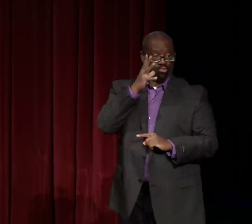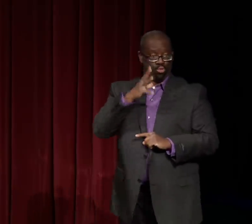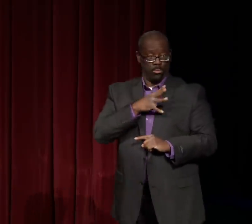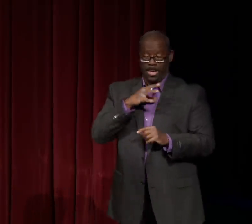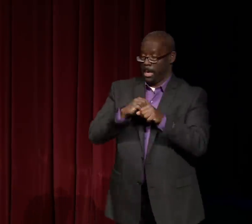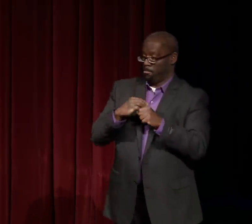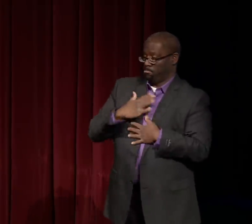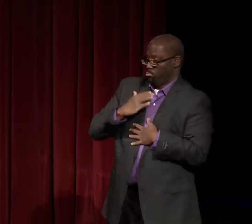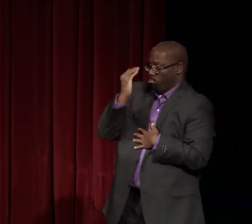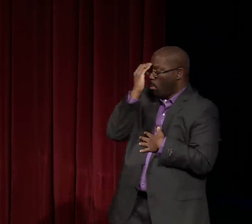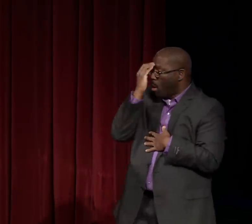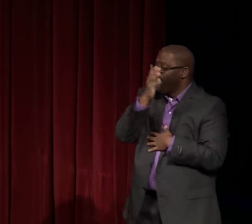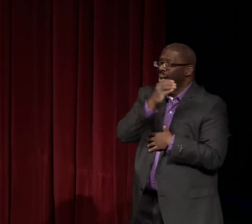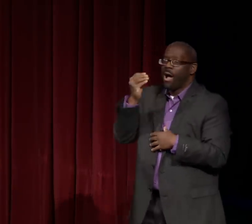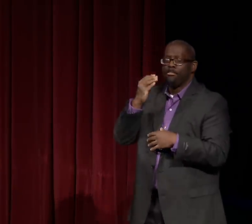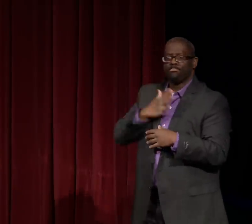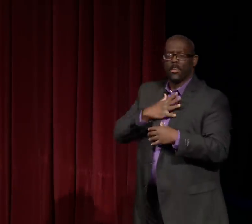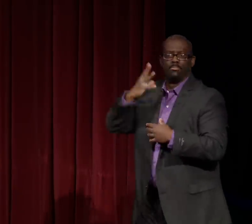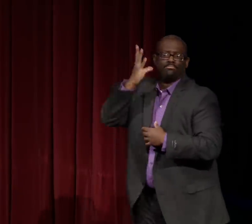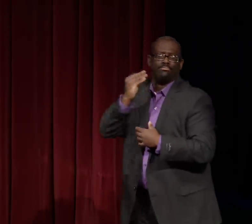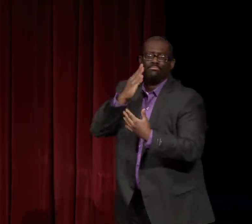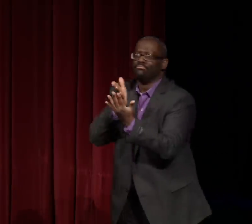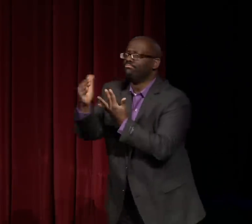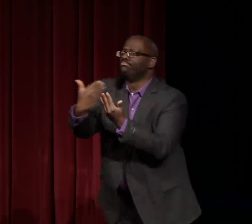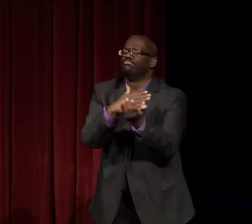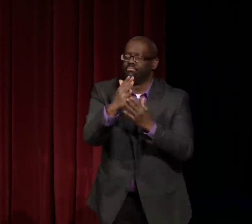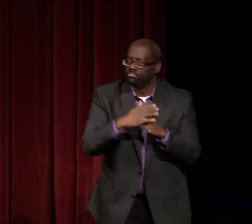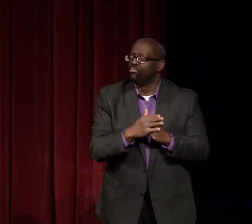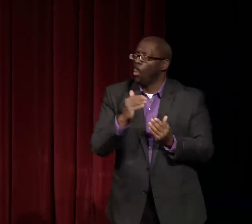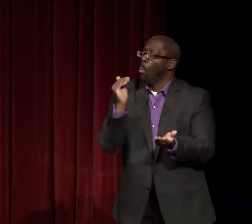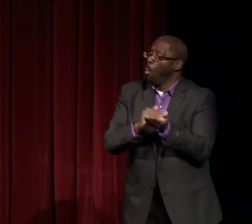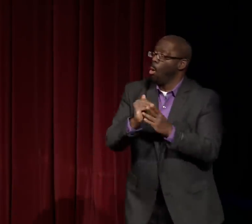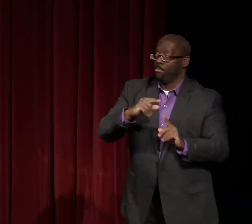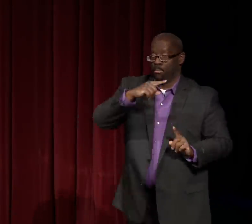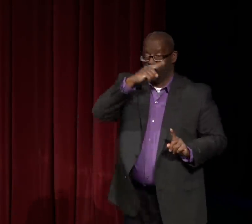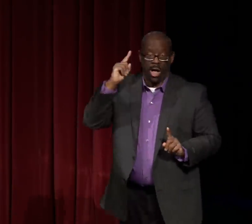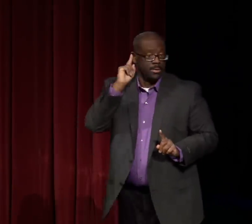In my experience with black, deaf women